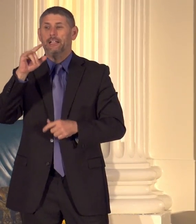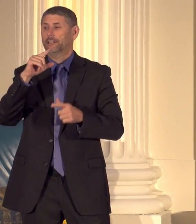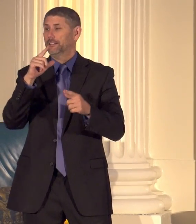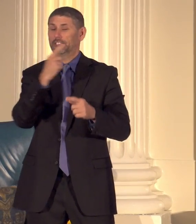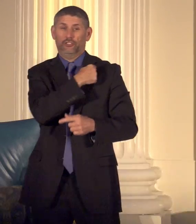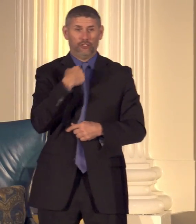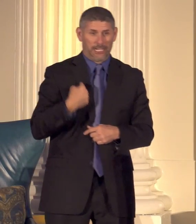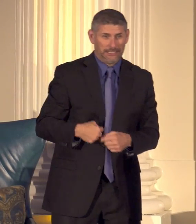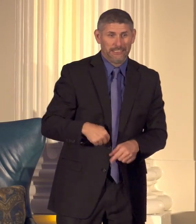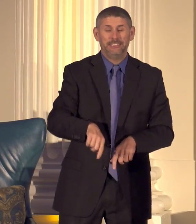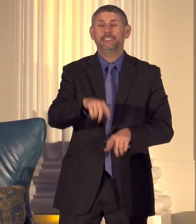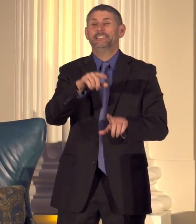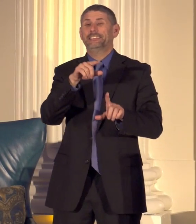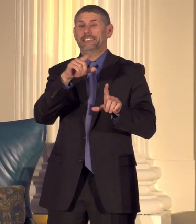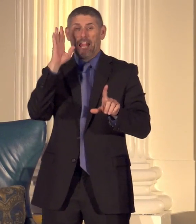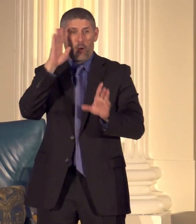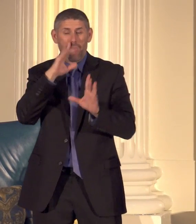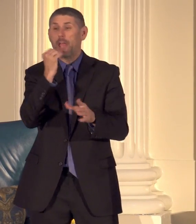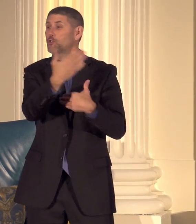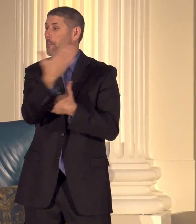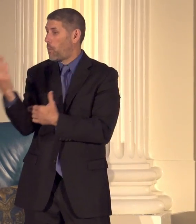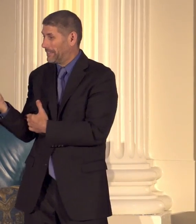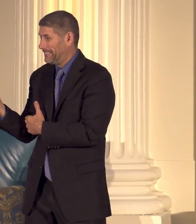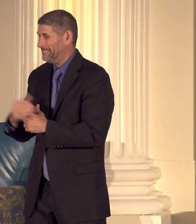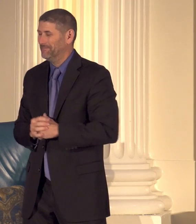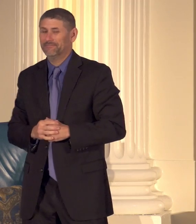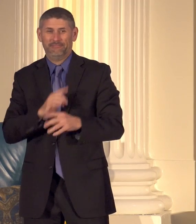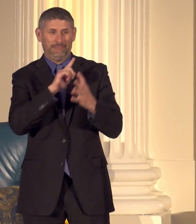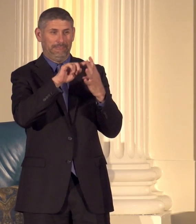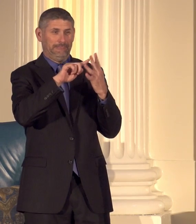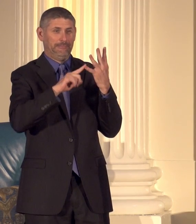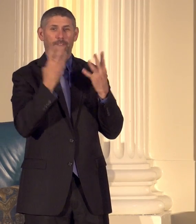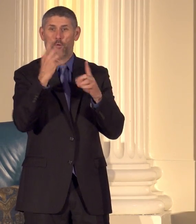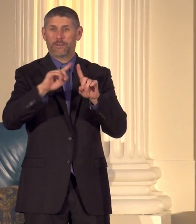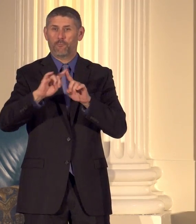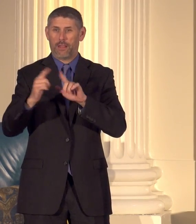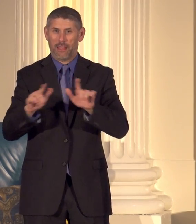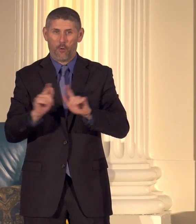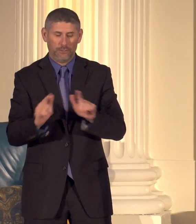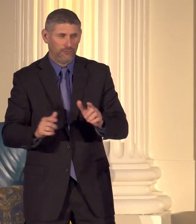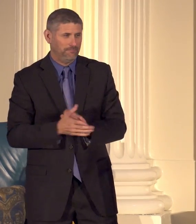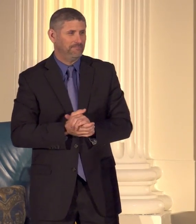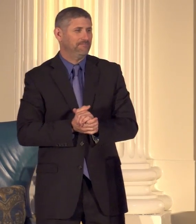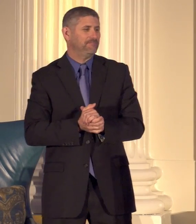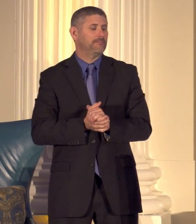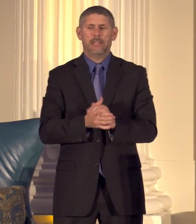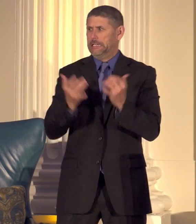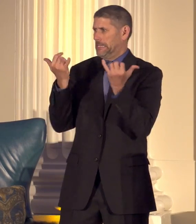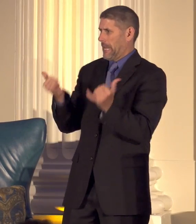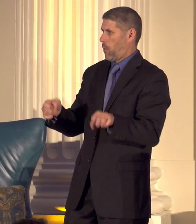Hal and good morning this is a opportunity for us to gather together